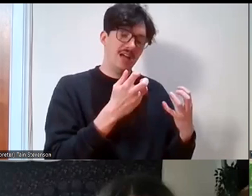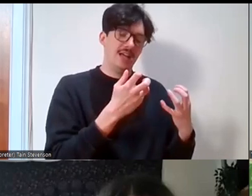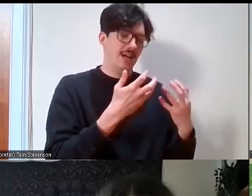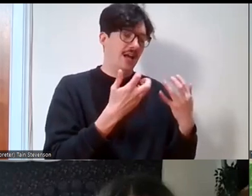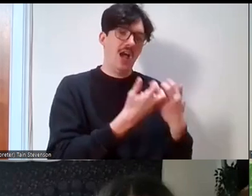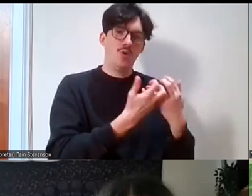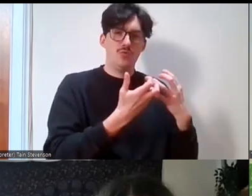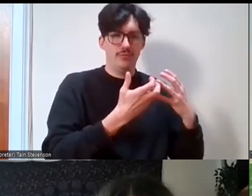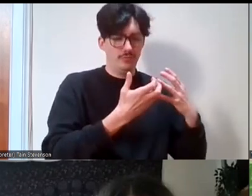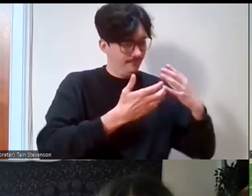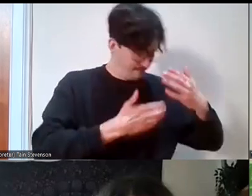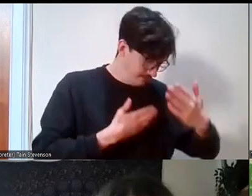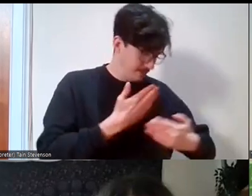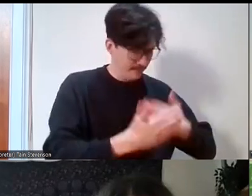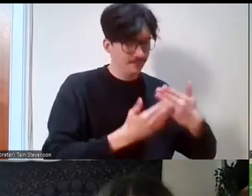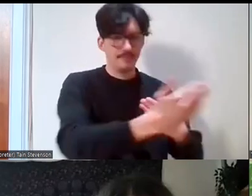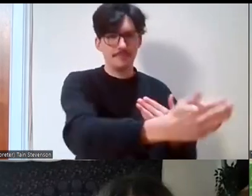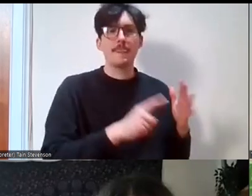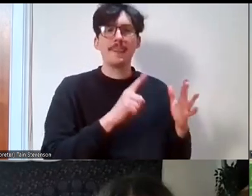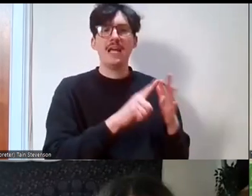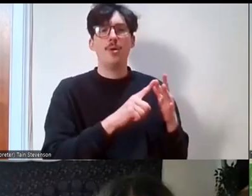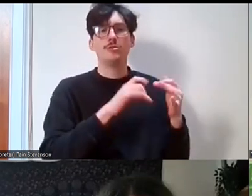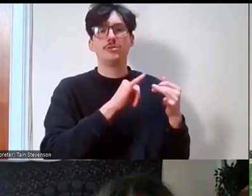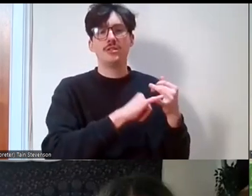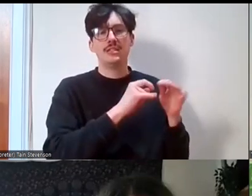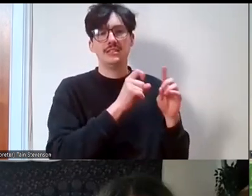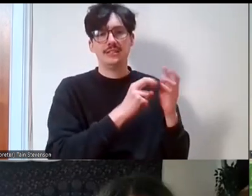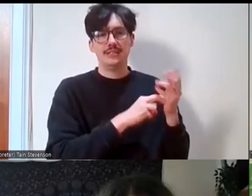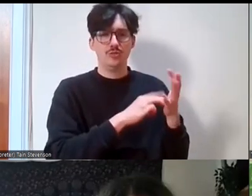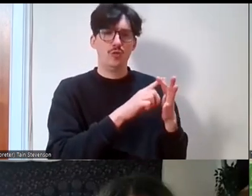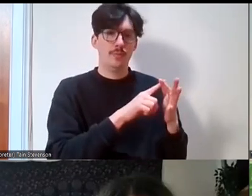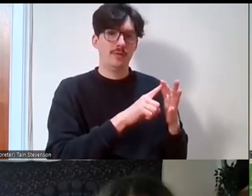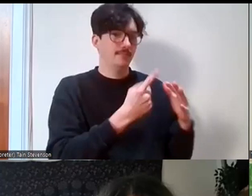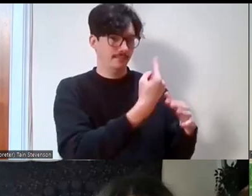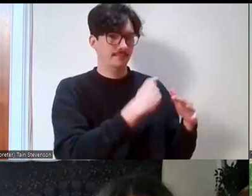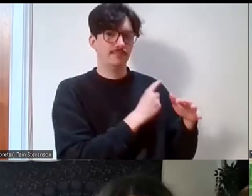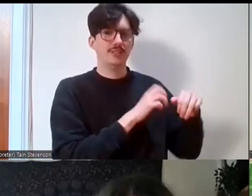you know, as I said imposter syndrome was massive at the time and it really took a couple of months